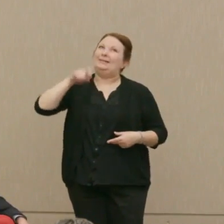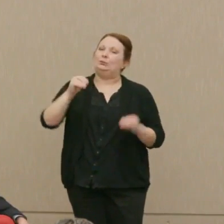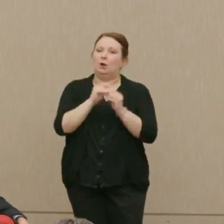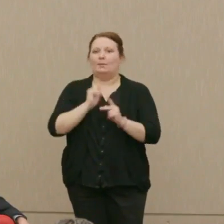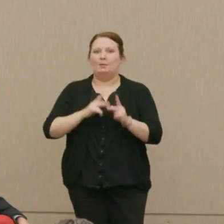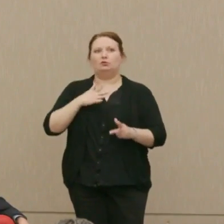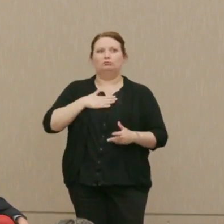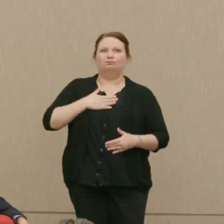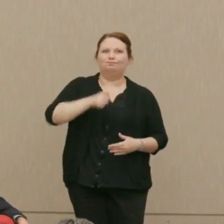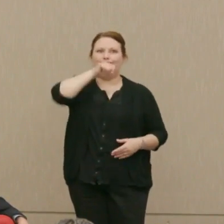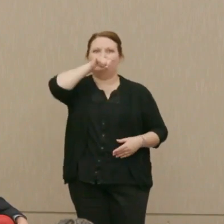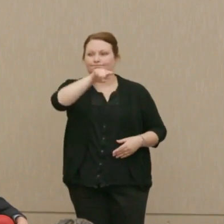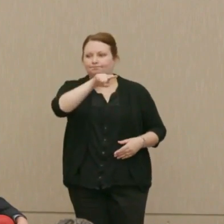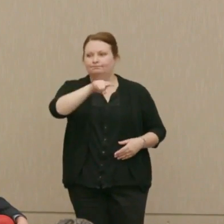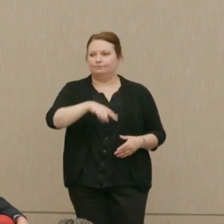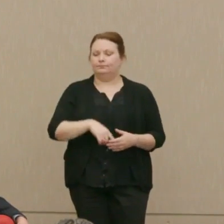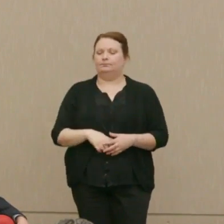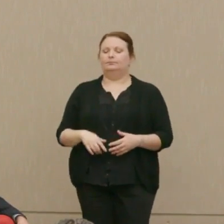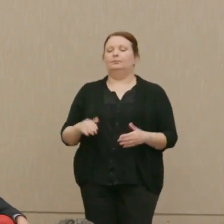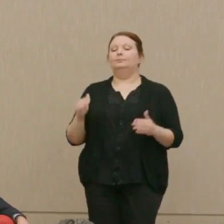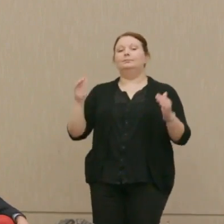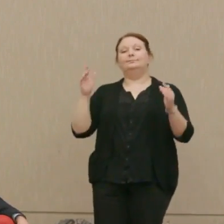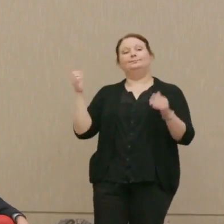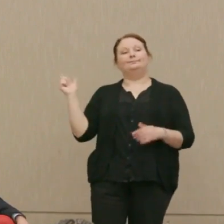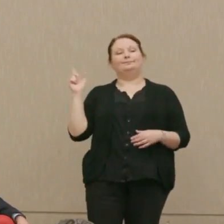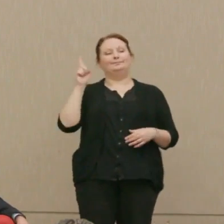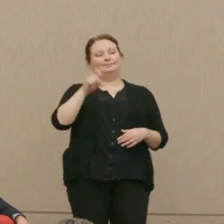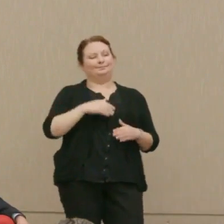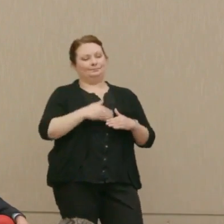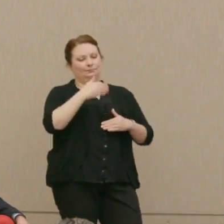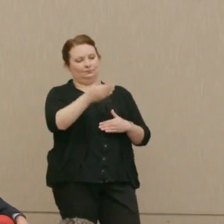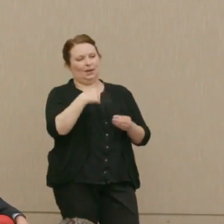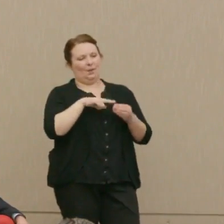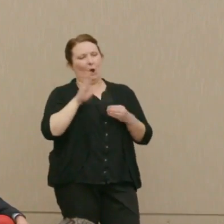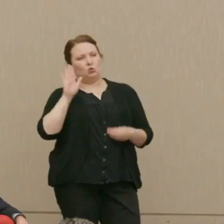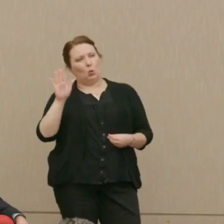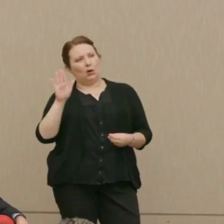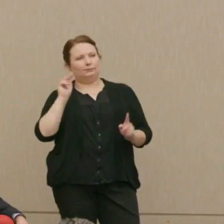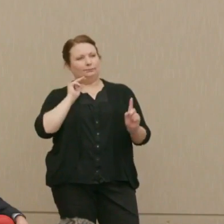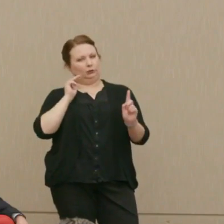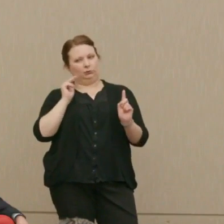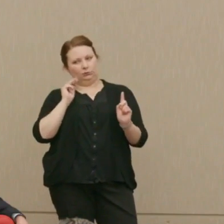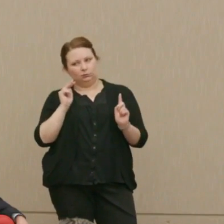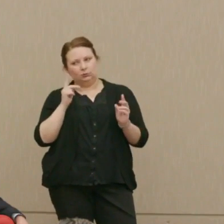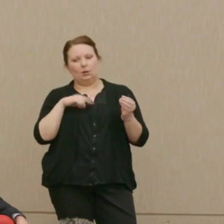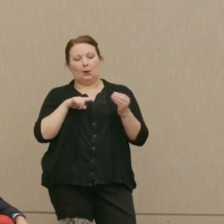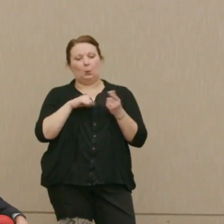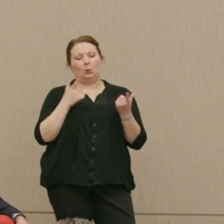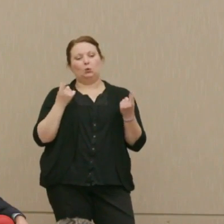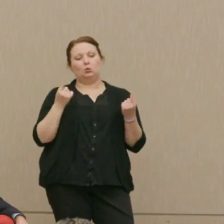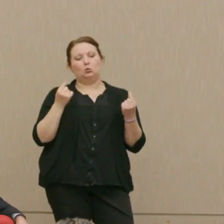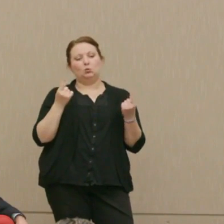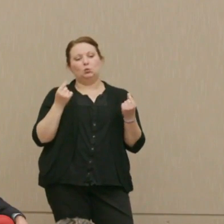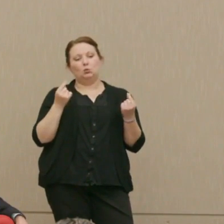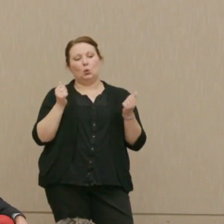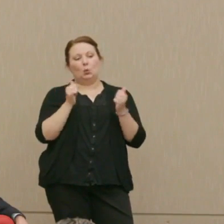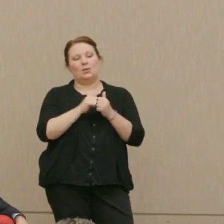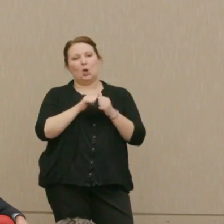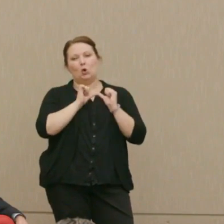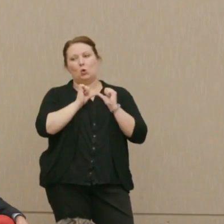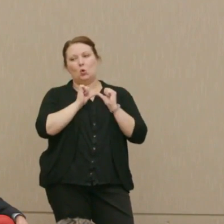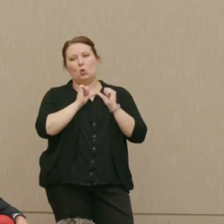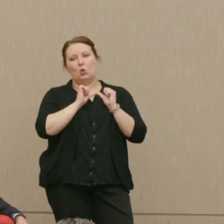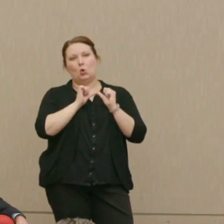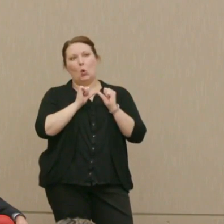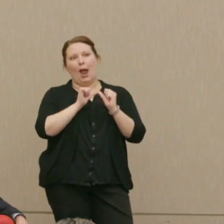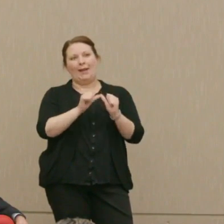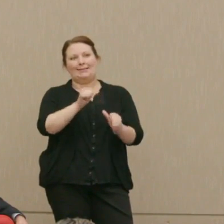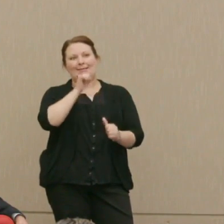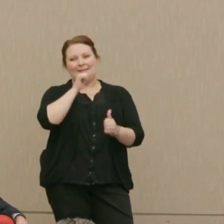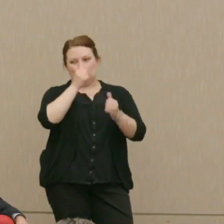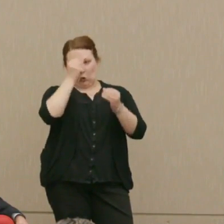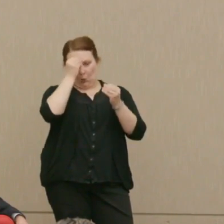Dr. Alexander: Next I'd like to ask you about your take on what to do about chronic disobedience